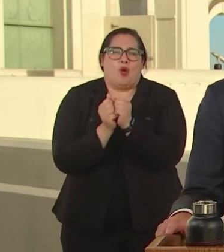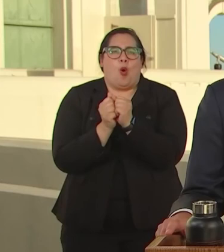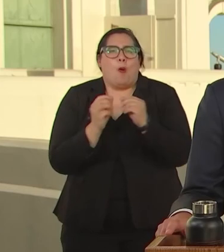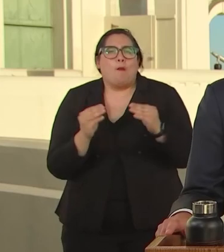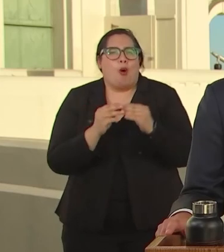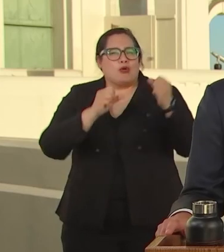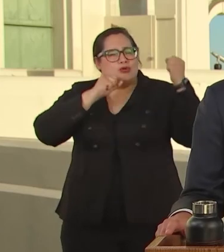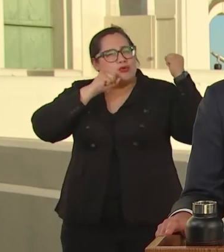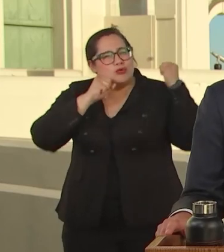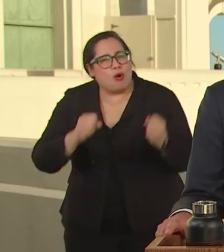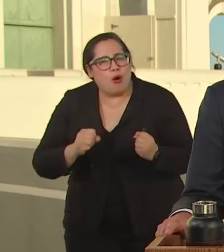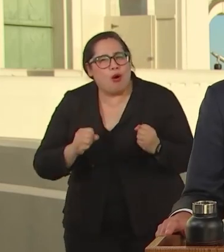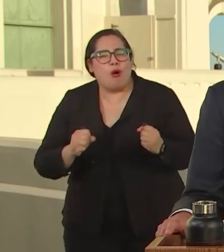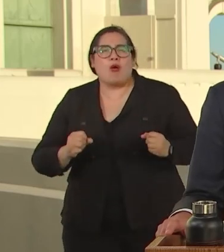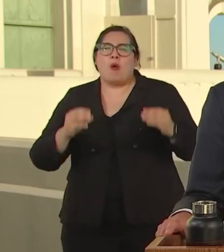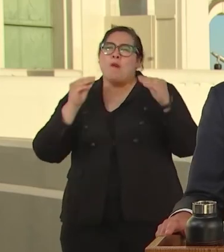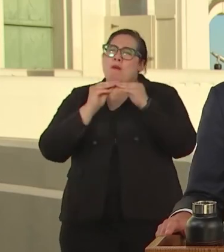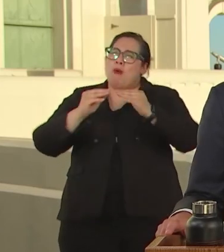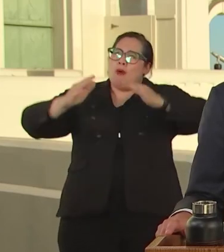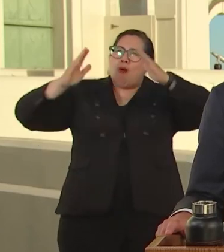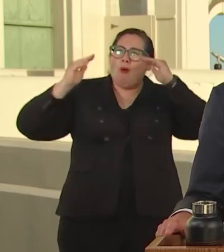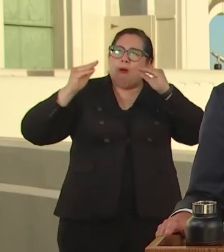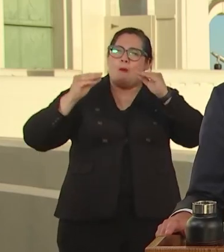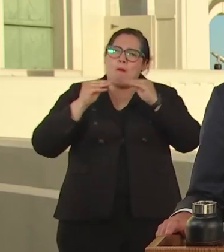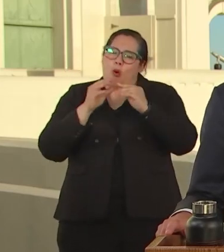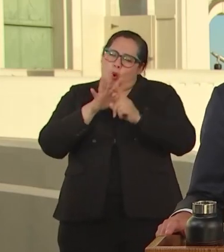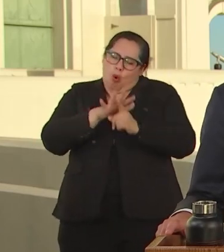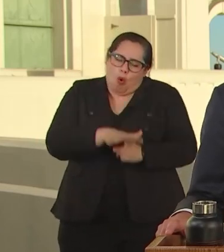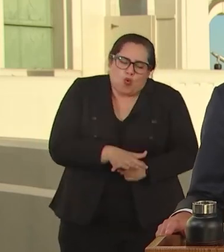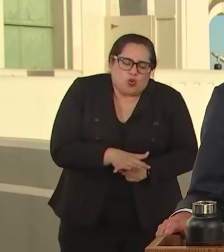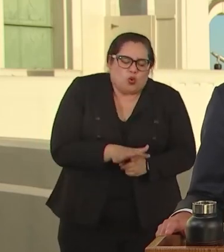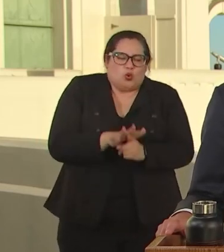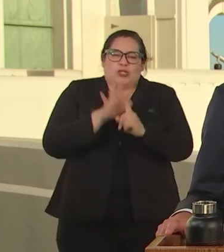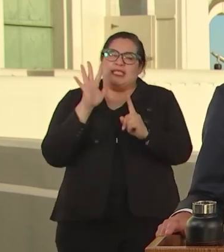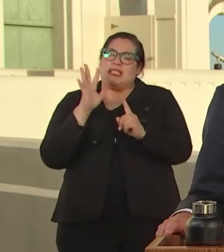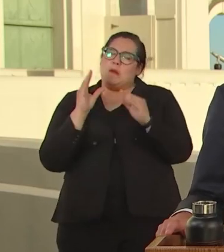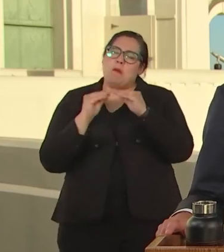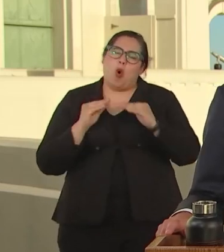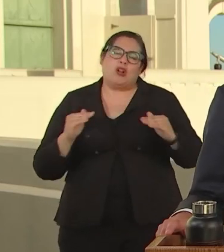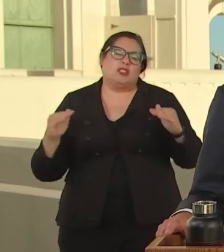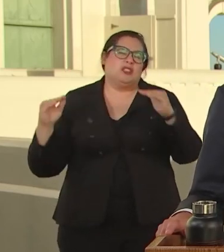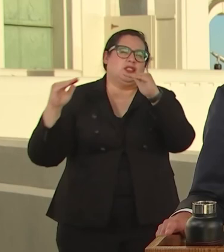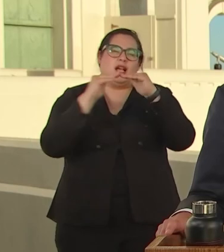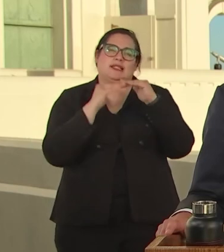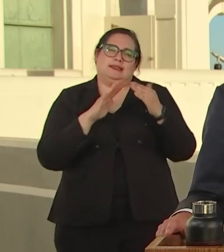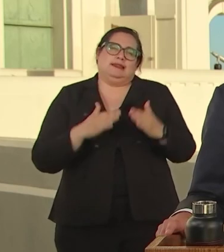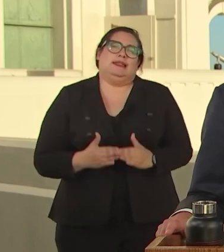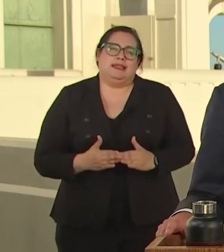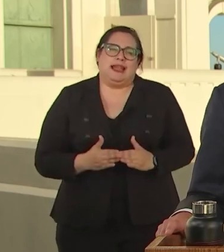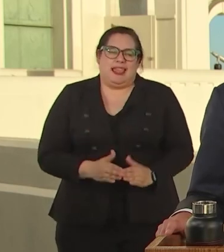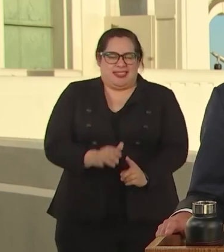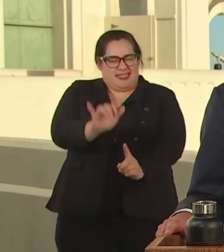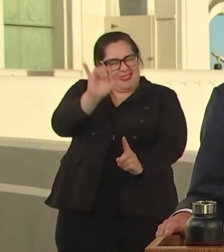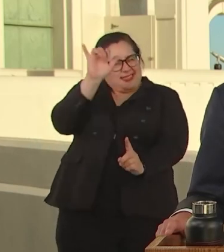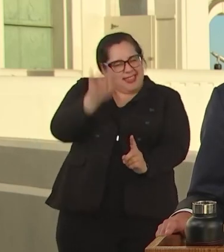AND YES A MORE JUST CITY. THAT IS YOUR CHARGE AND THAT IS MY JOB.